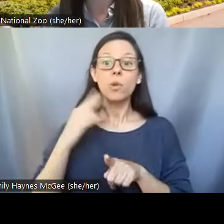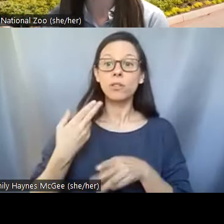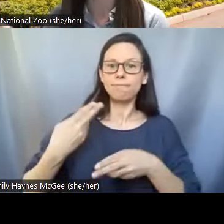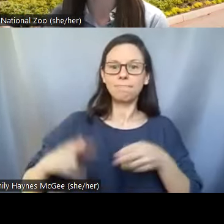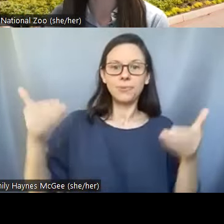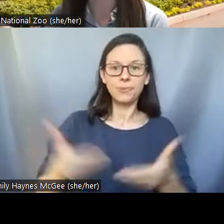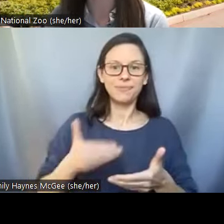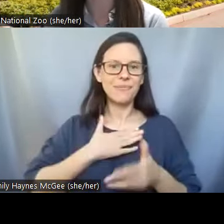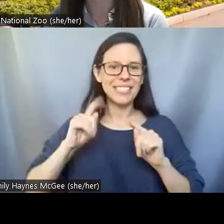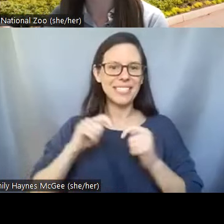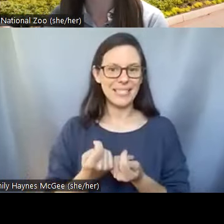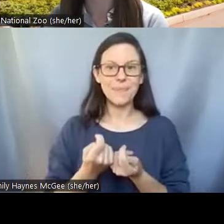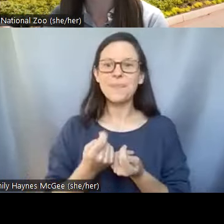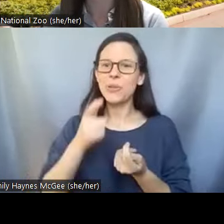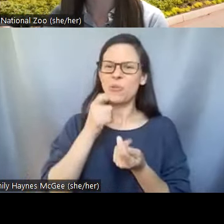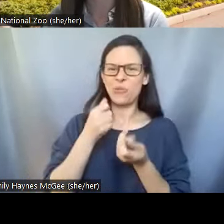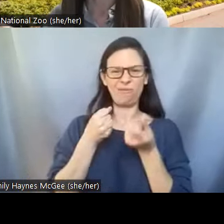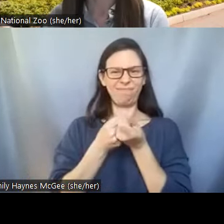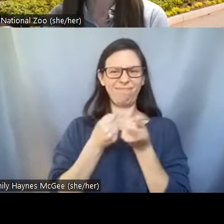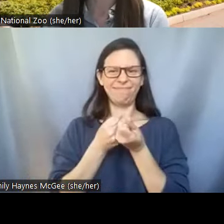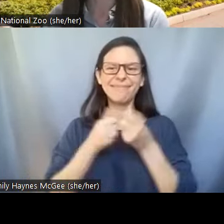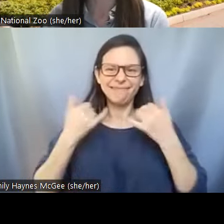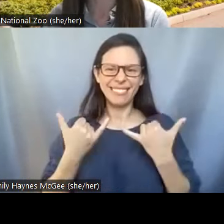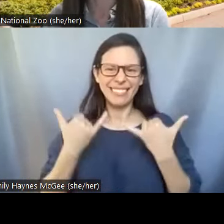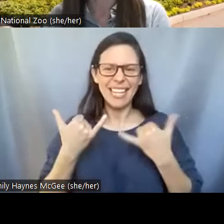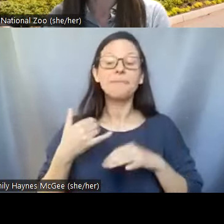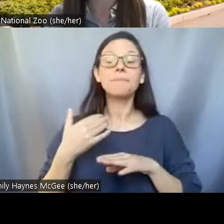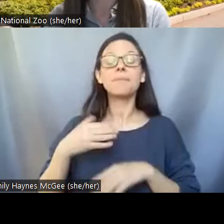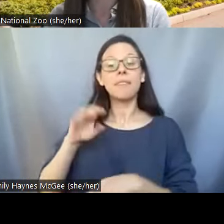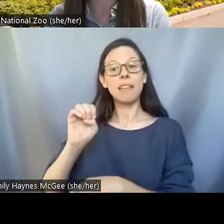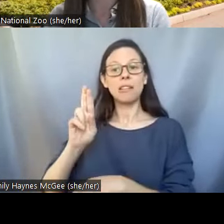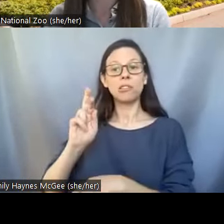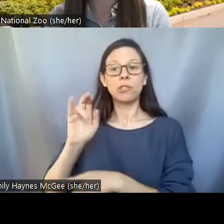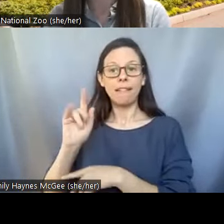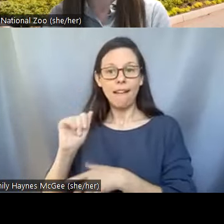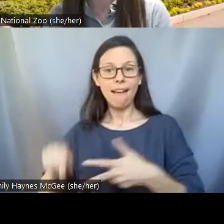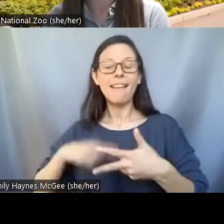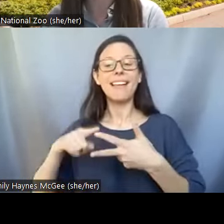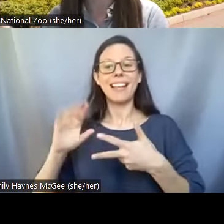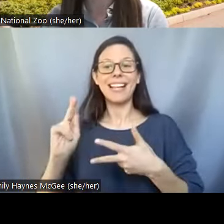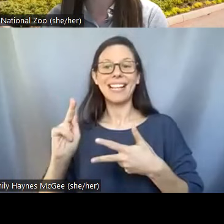team who is helping me today behind the scenes. We have Erika, Kaden and Emily also answering